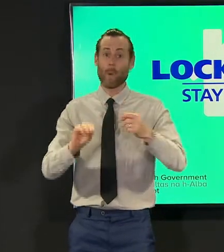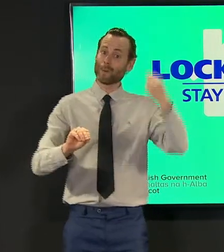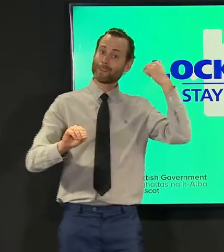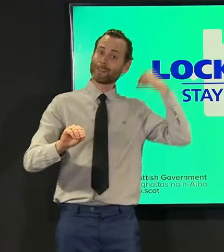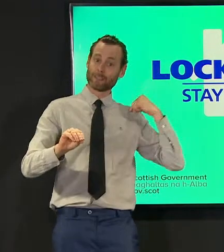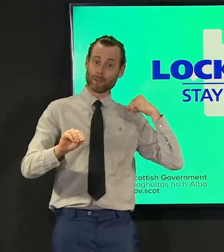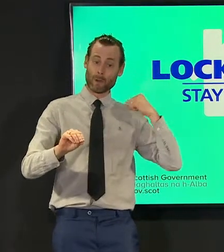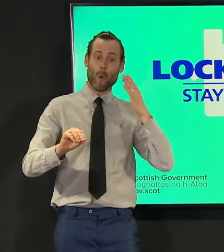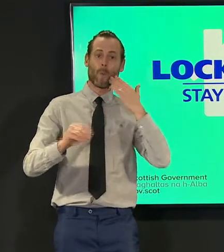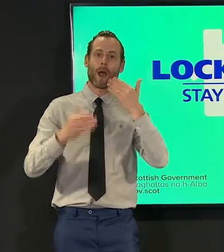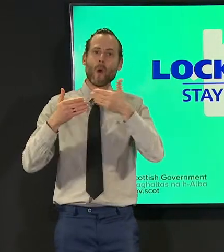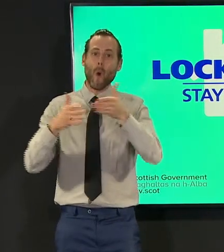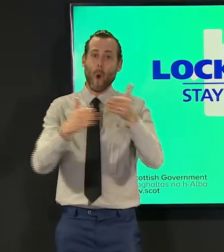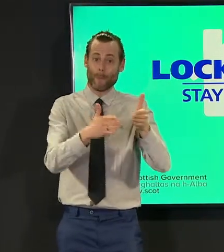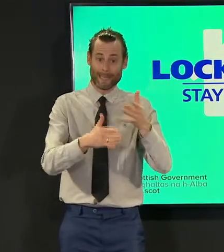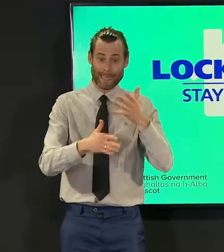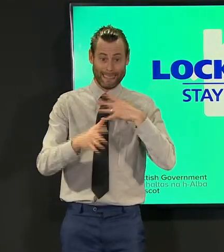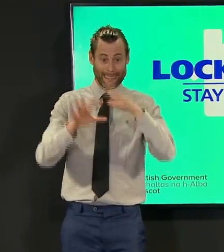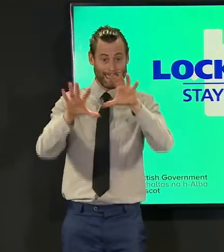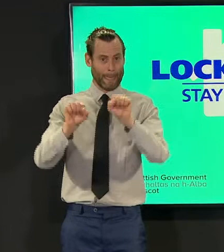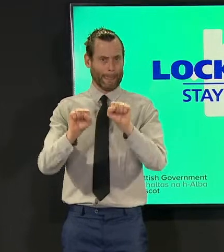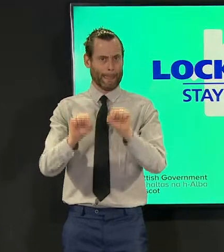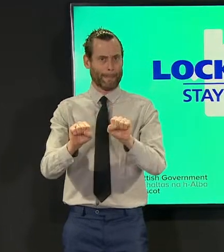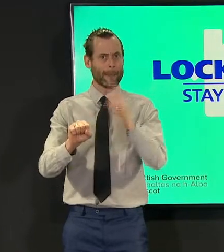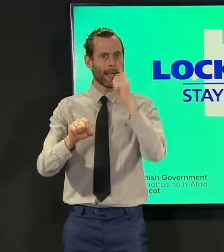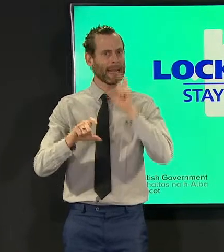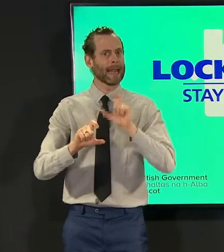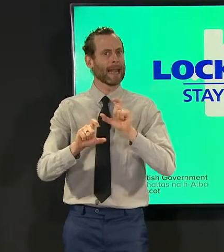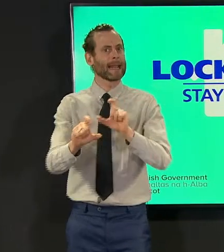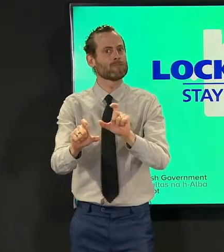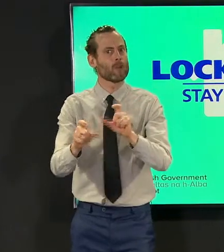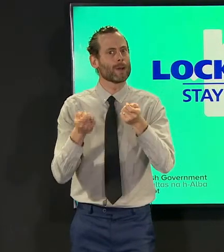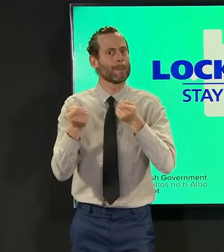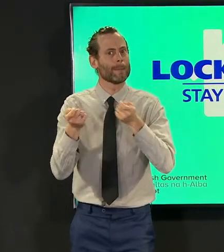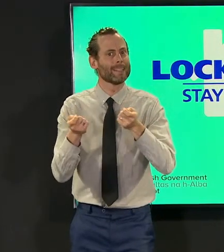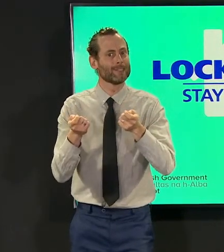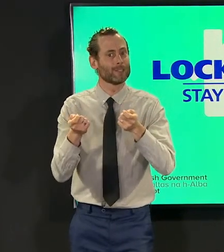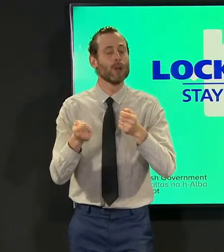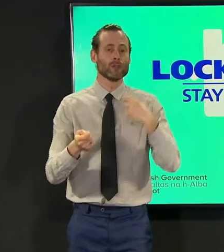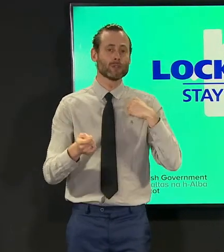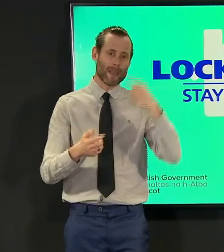the new service is an important additional way in which we are trying to help support health and